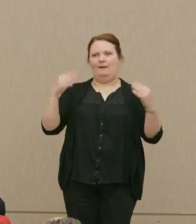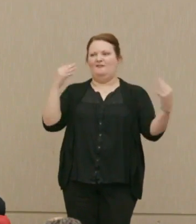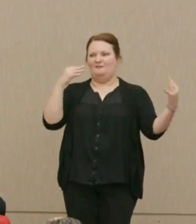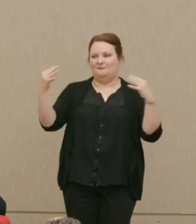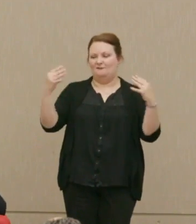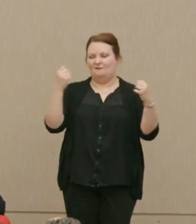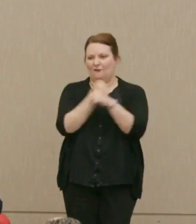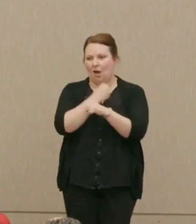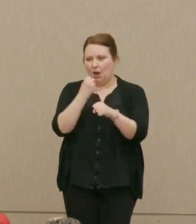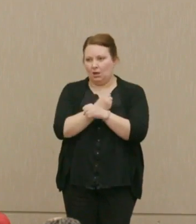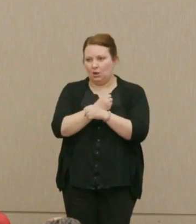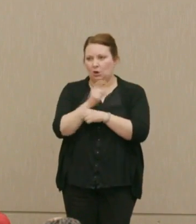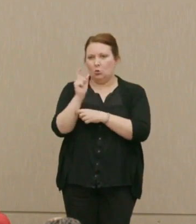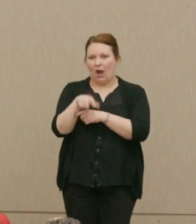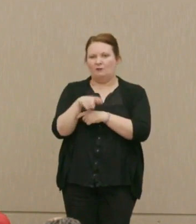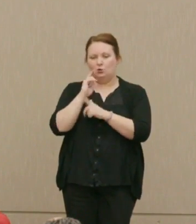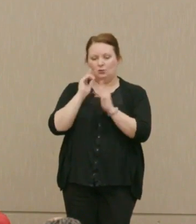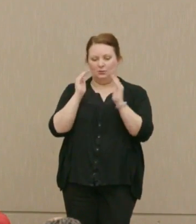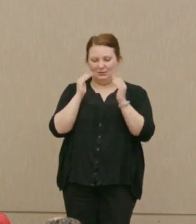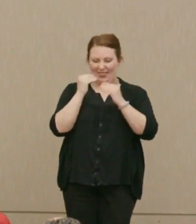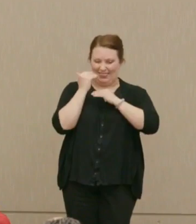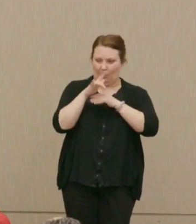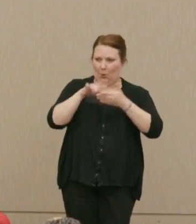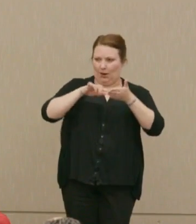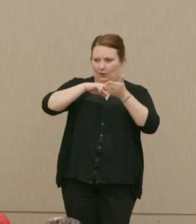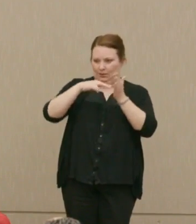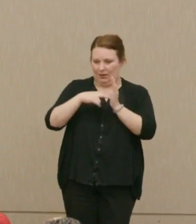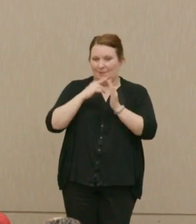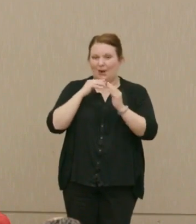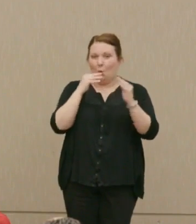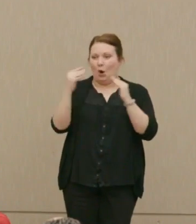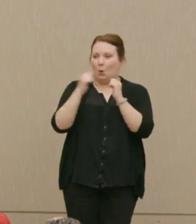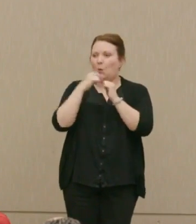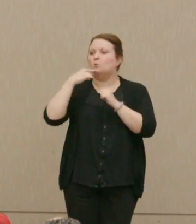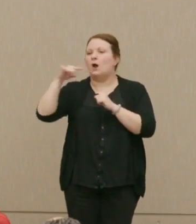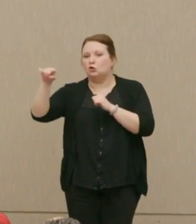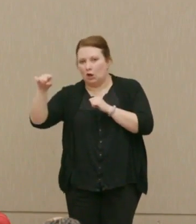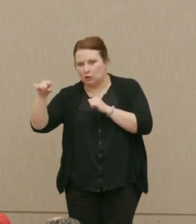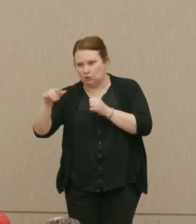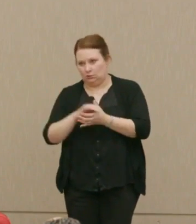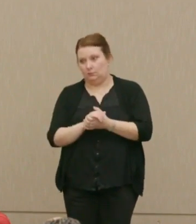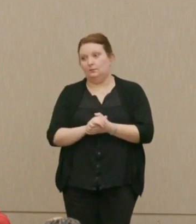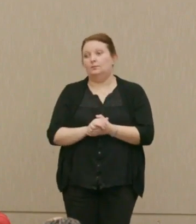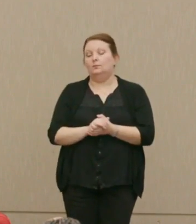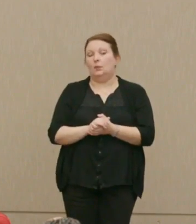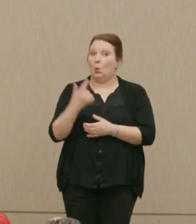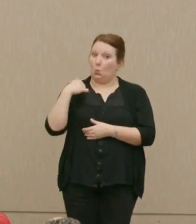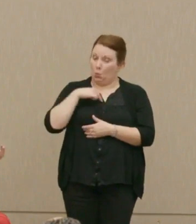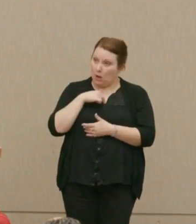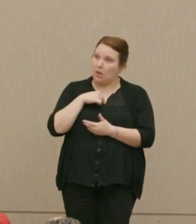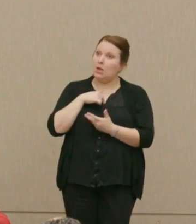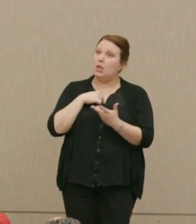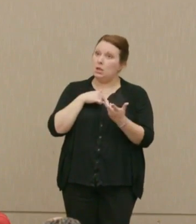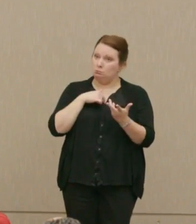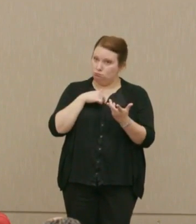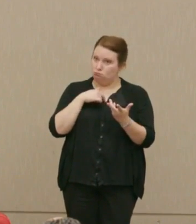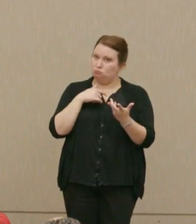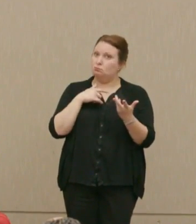You have to confine what he meant by that. He meant war with Russia.